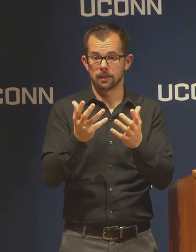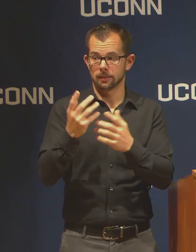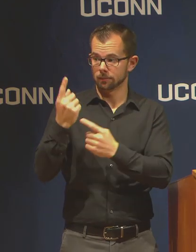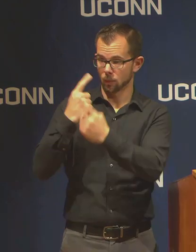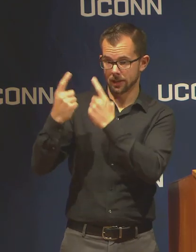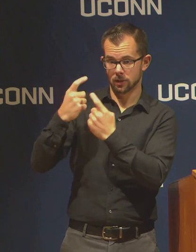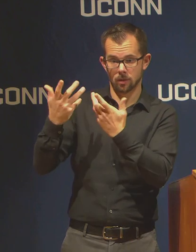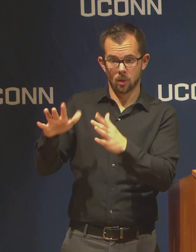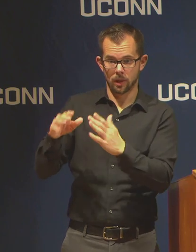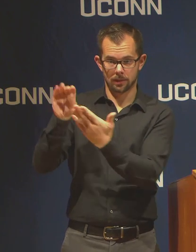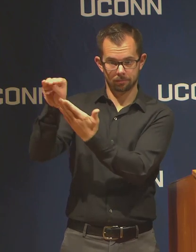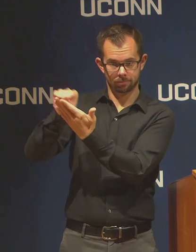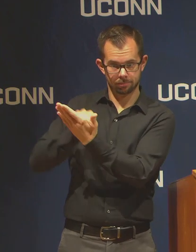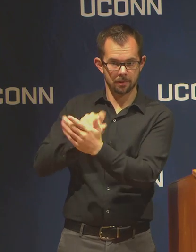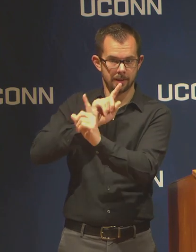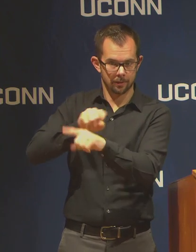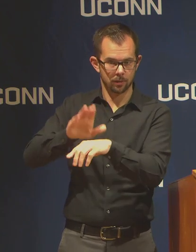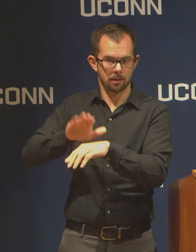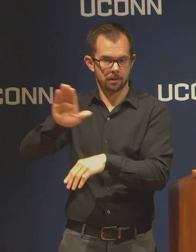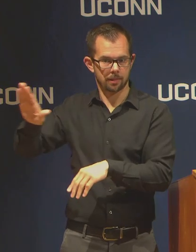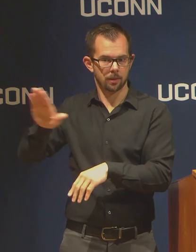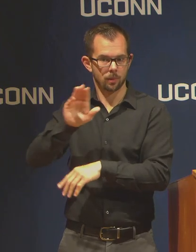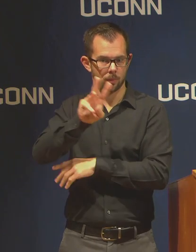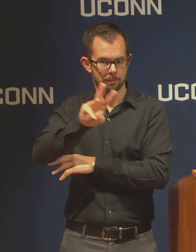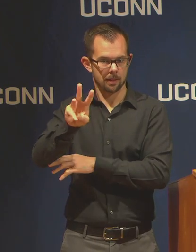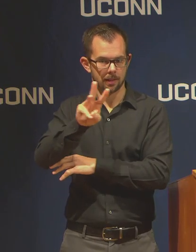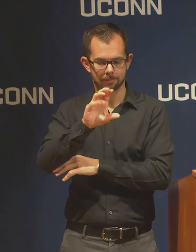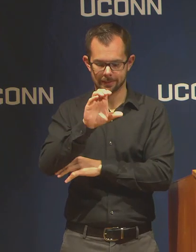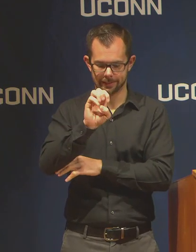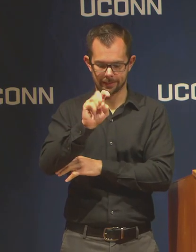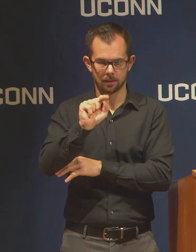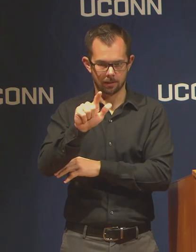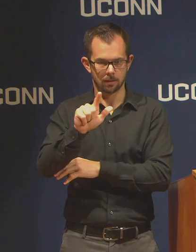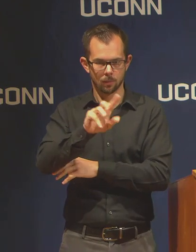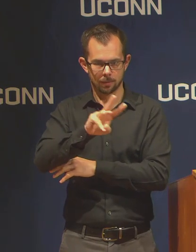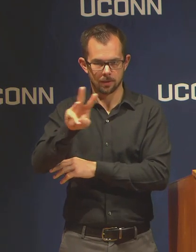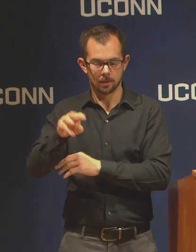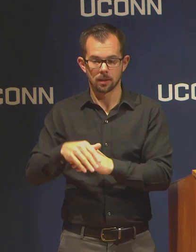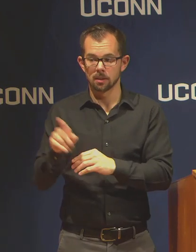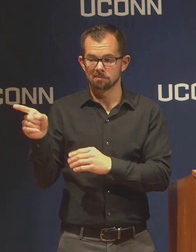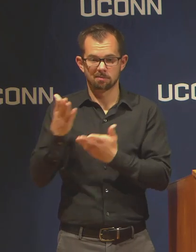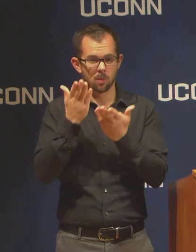The website has offered a number of different workshops,